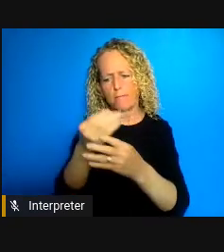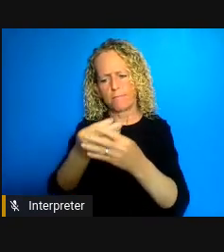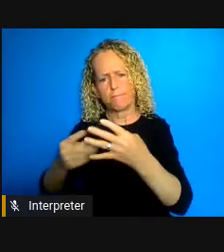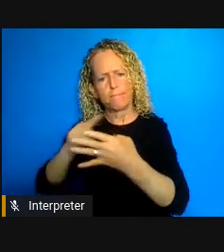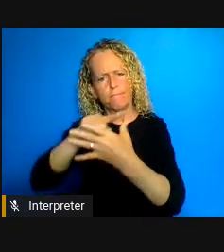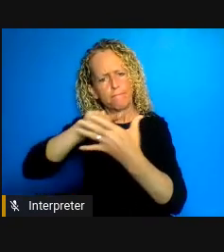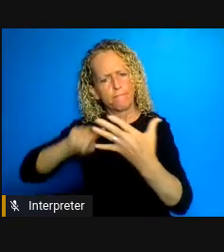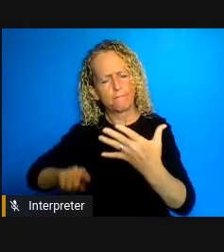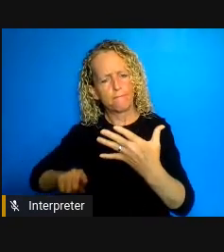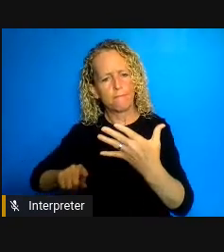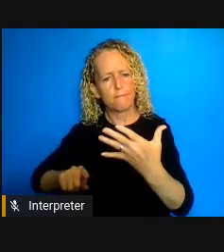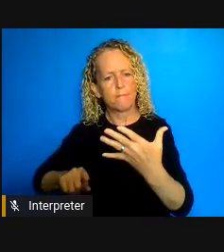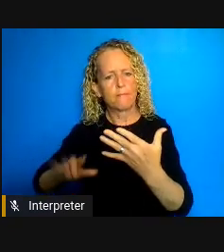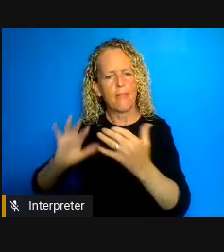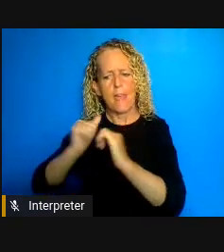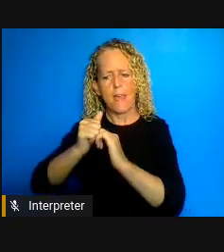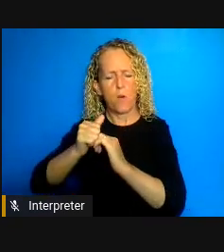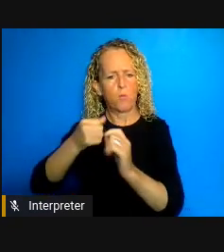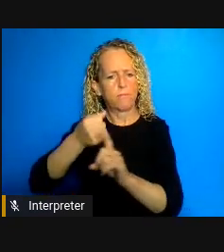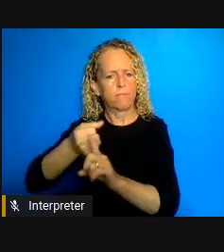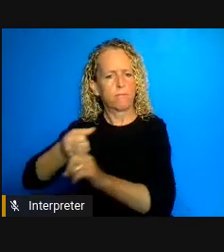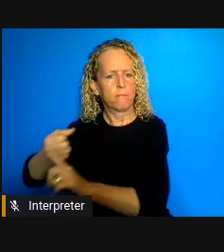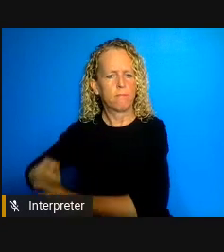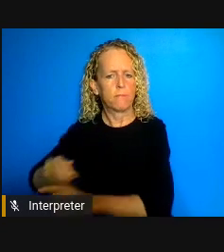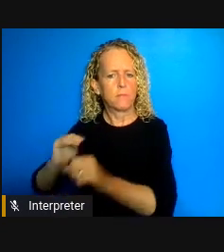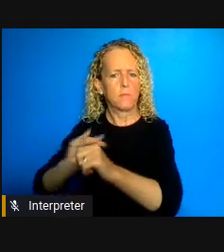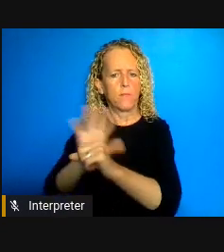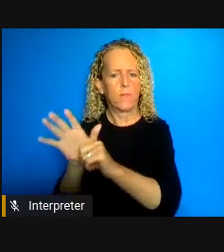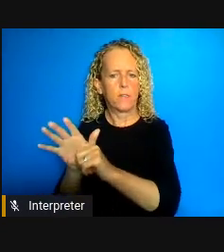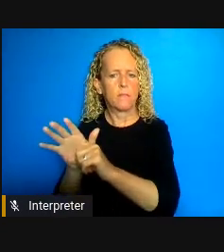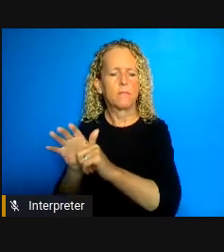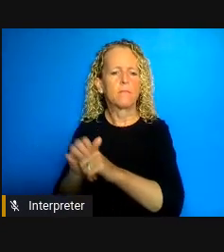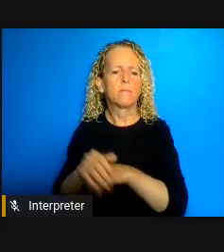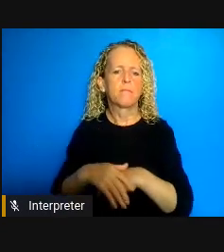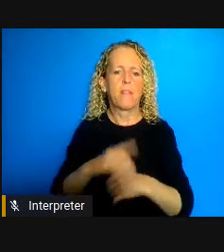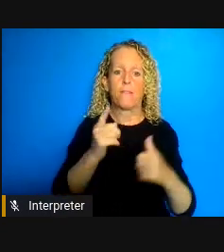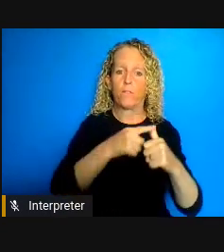example of those interactions as Adelina brought out there we see complex